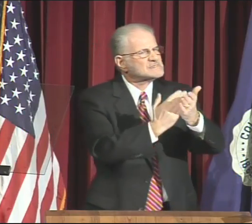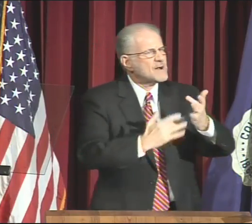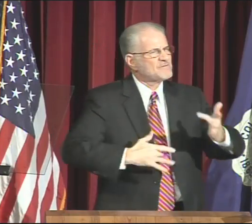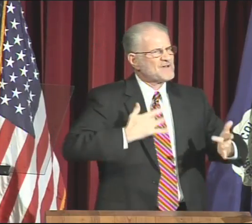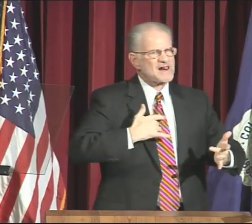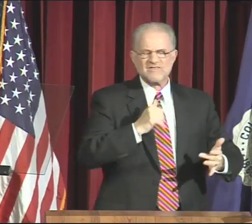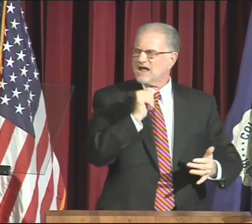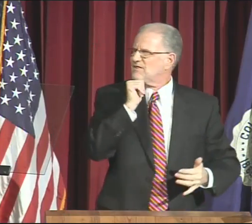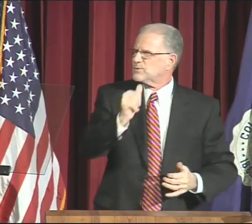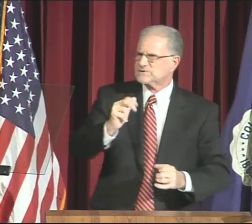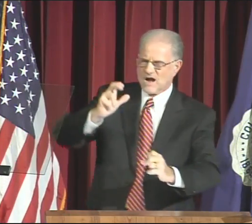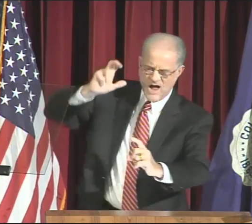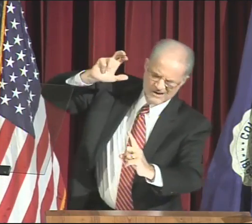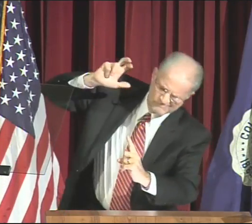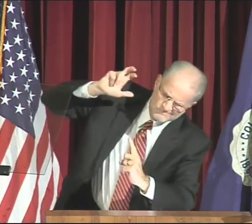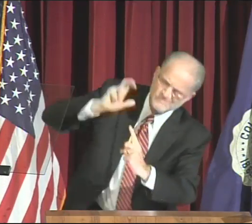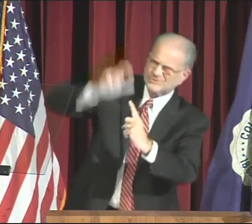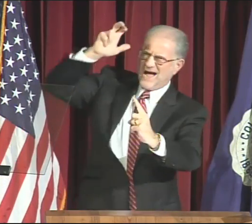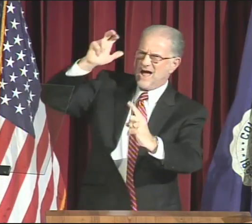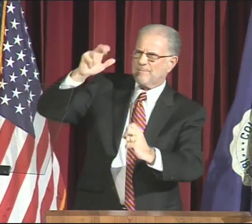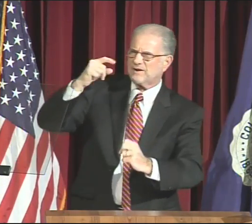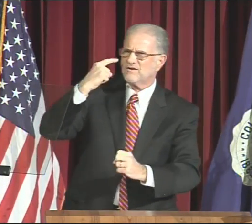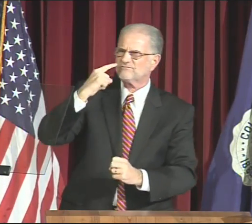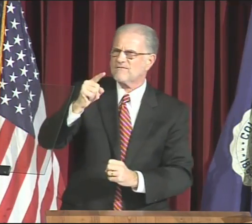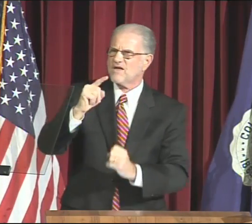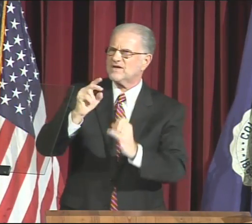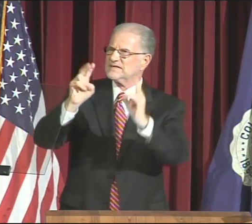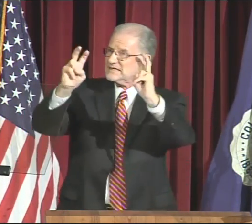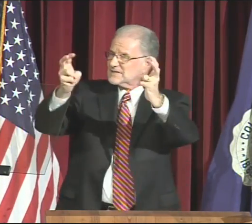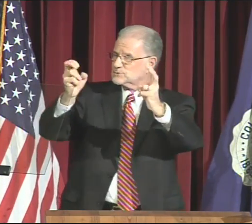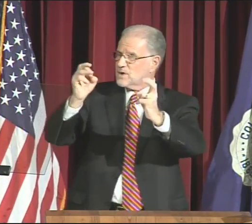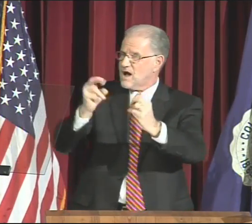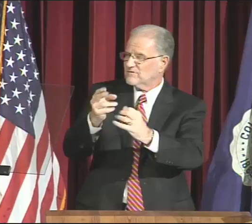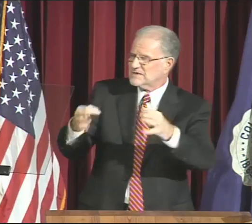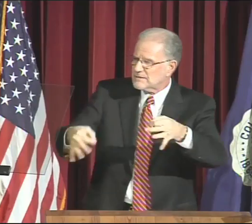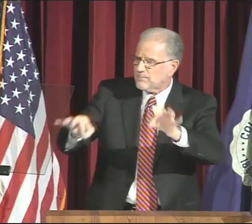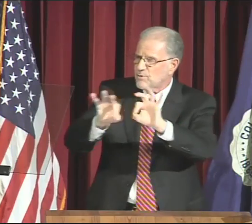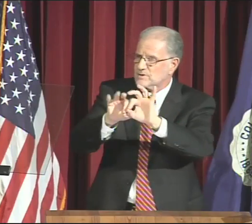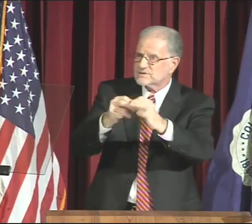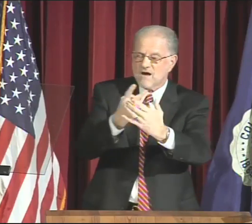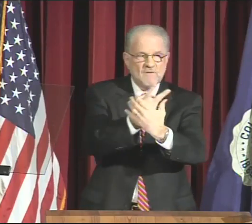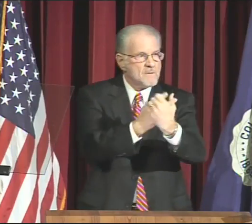Some felt there was not a champion for an issue